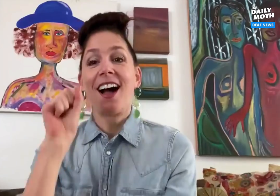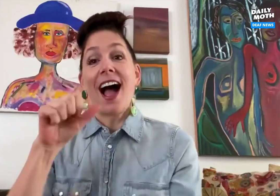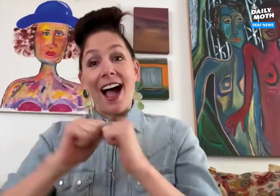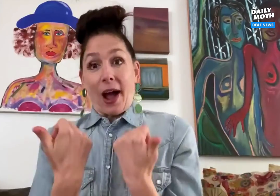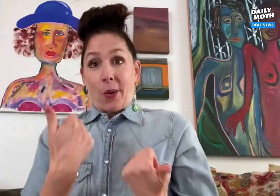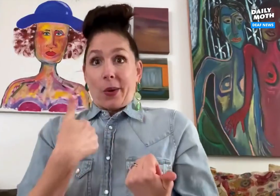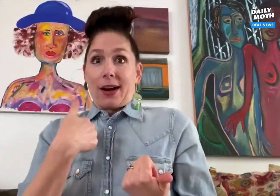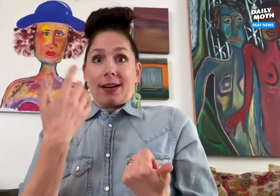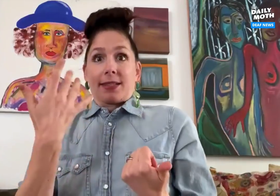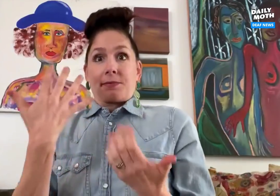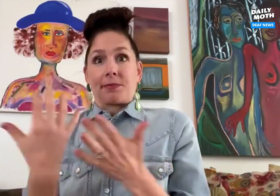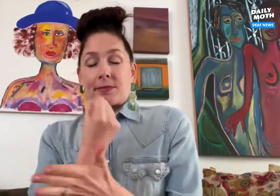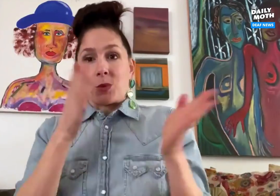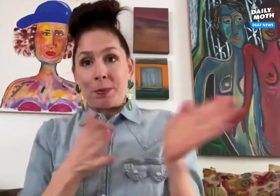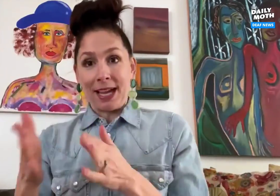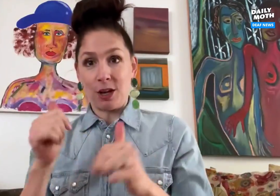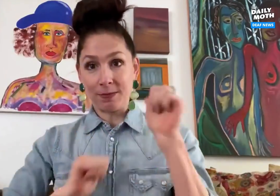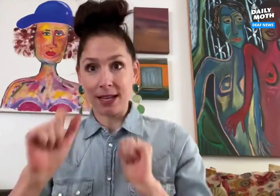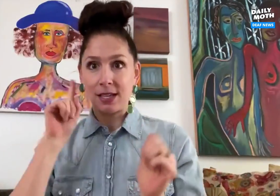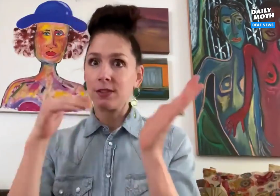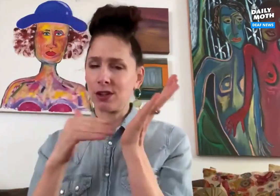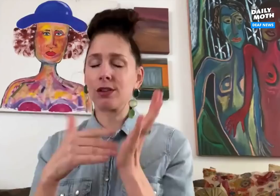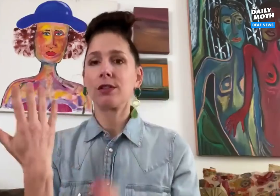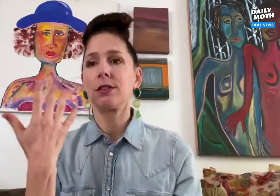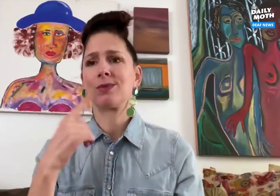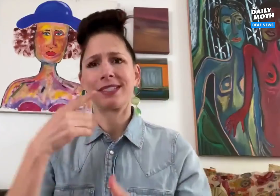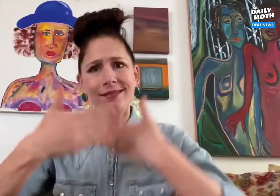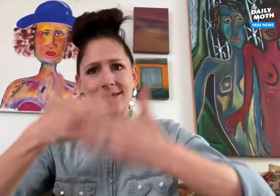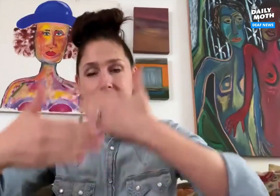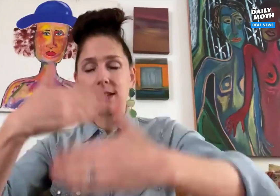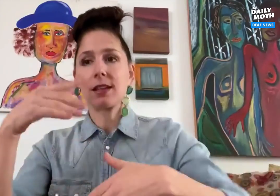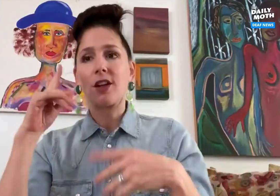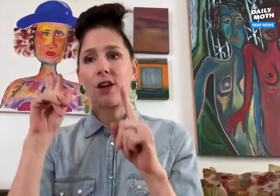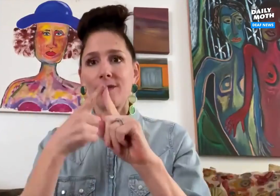How I prepared myself to play a deaf doctor was a whole process in itself.